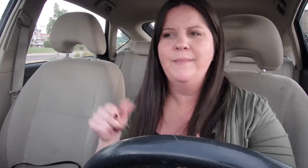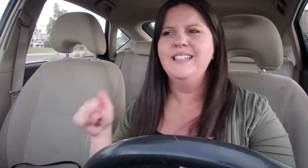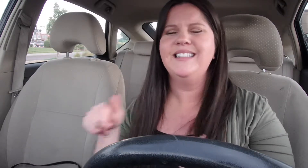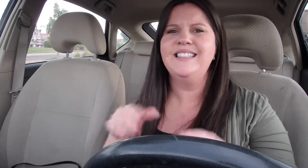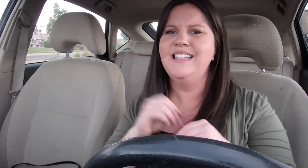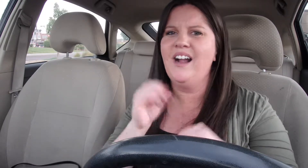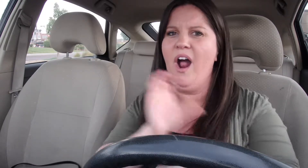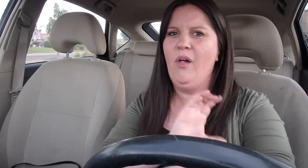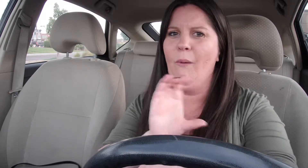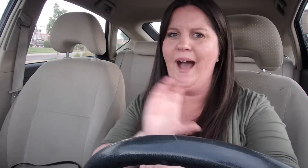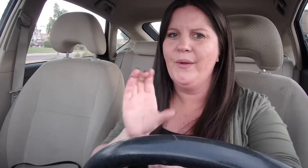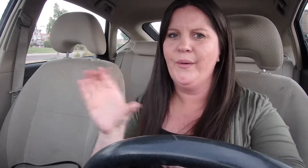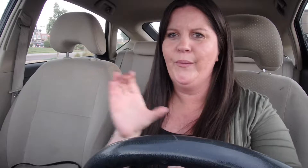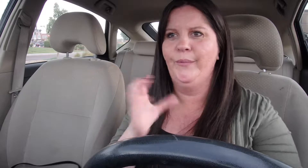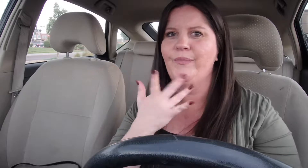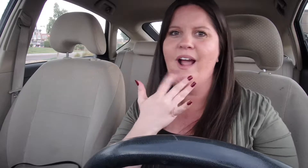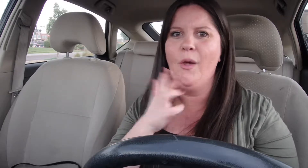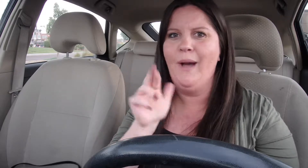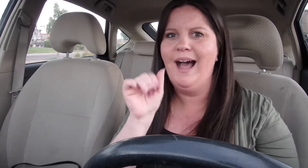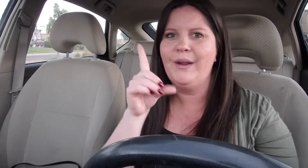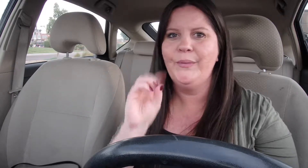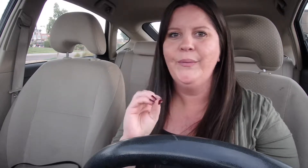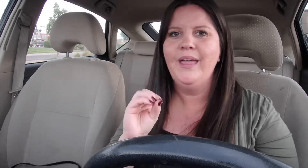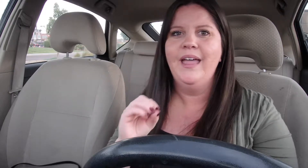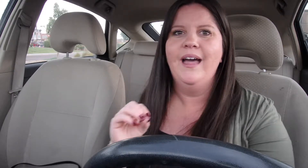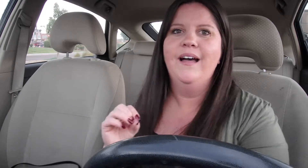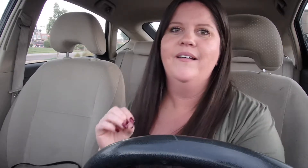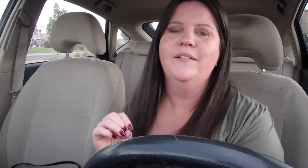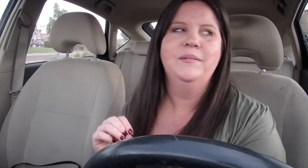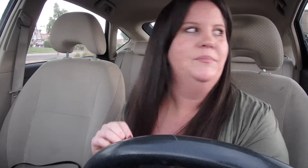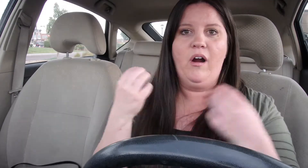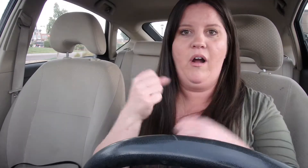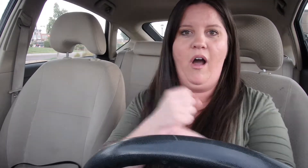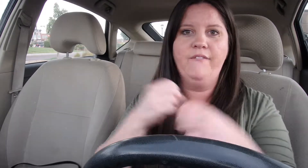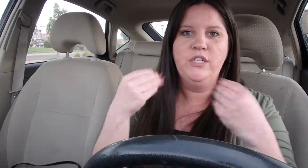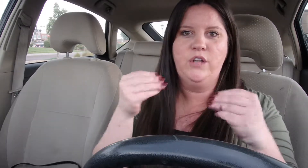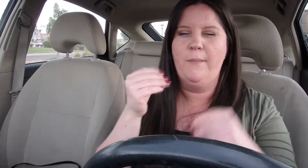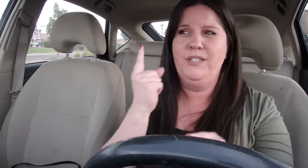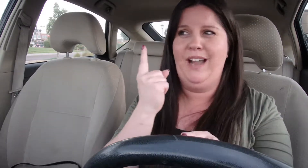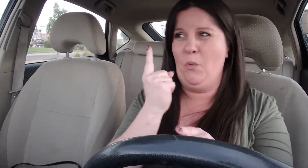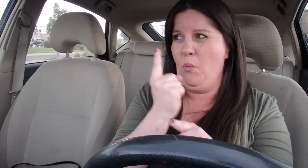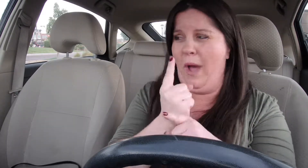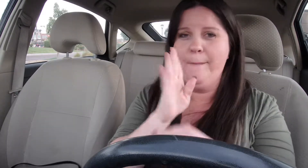I mean this is in Colorado Coffee shop is